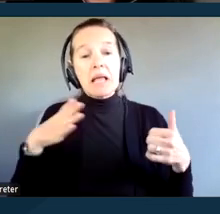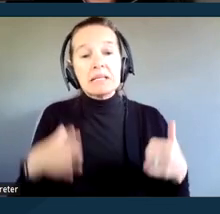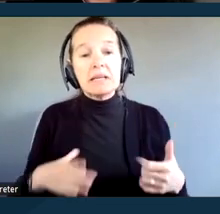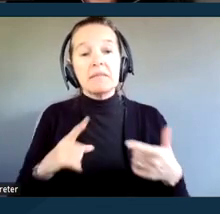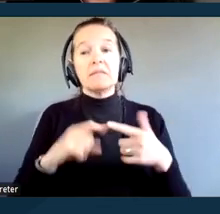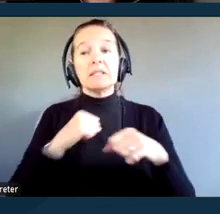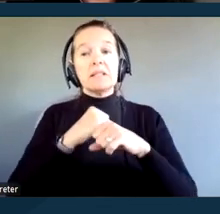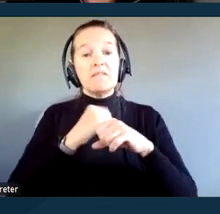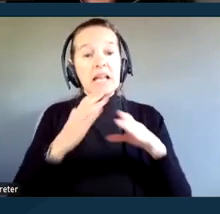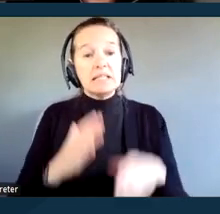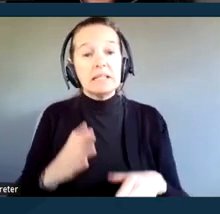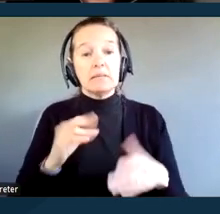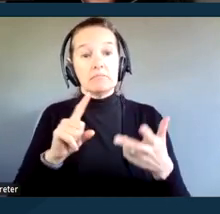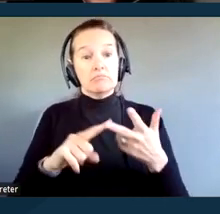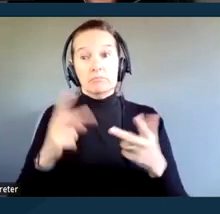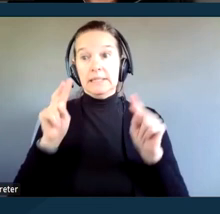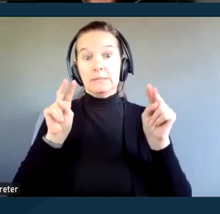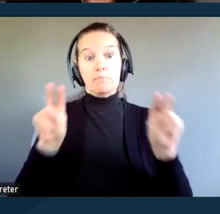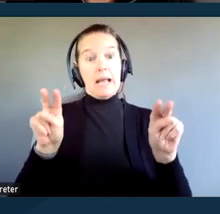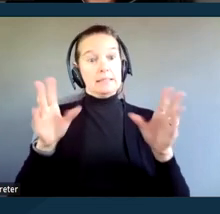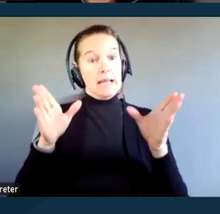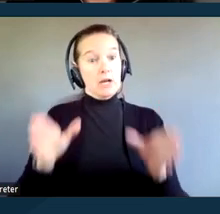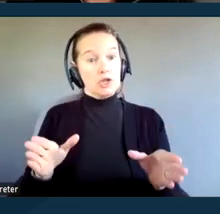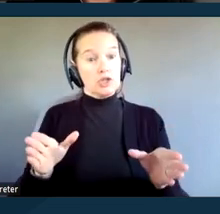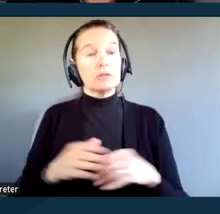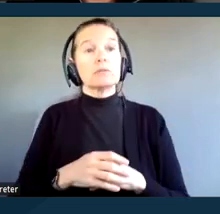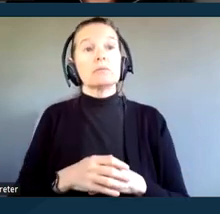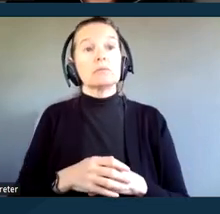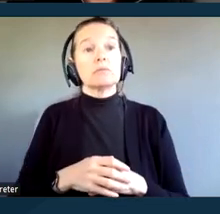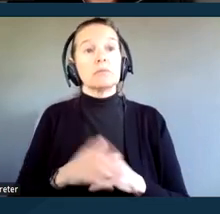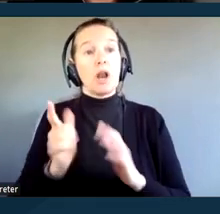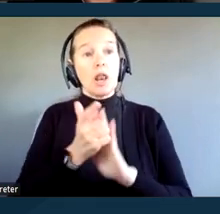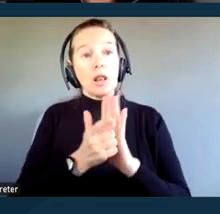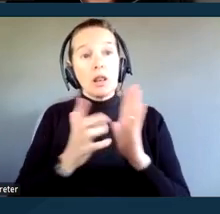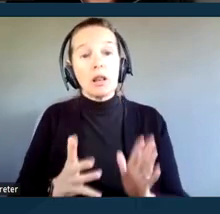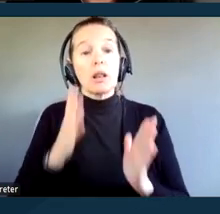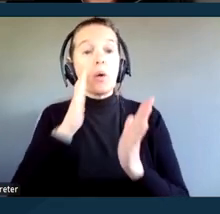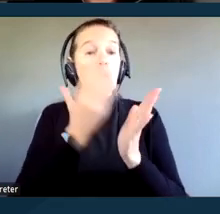but also spectators of court proceedings, attorneys, witnesses, and jurors.